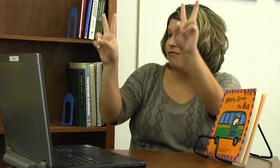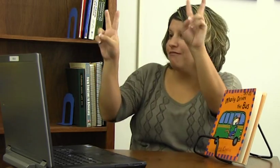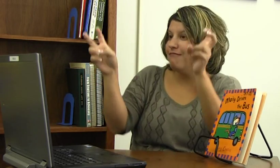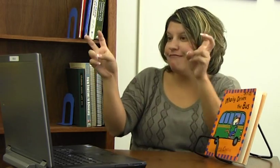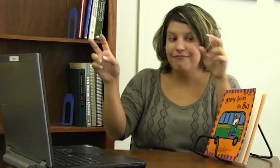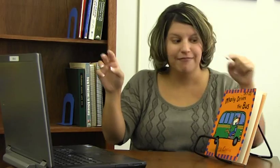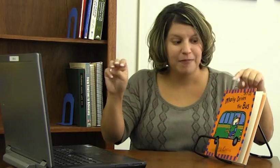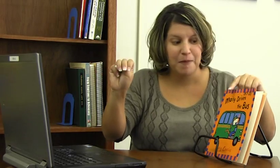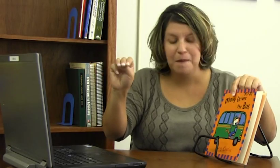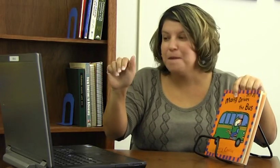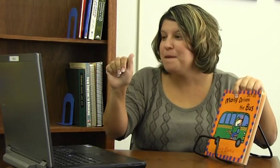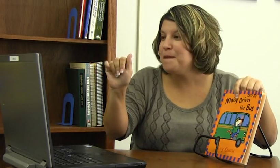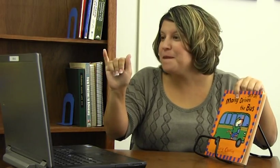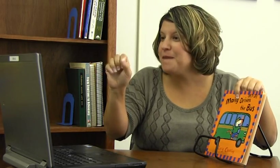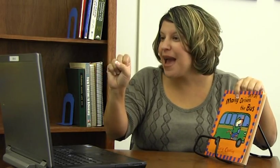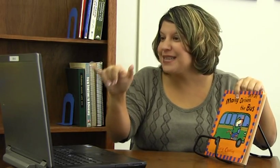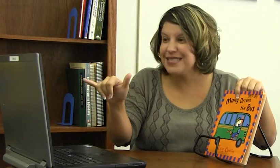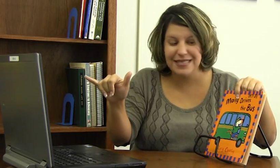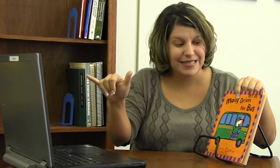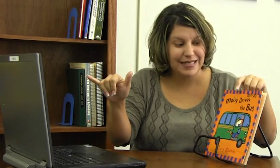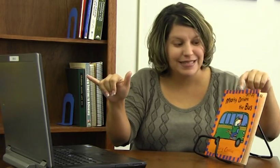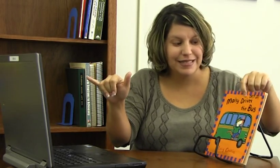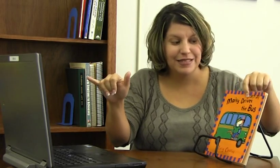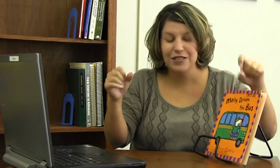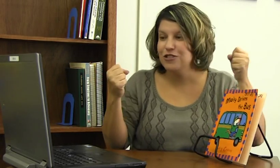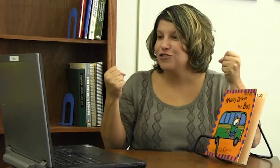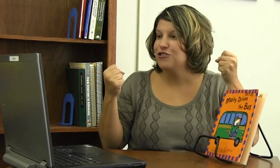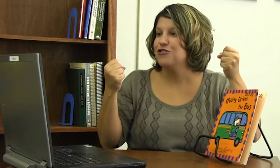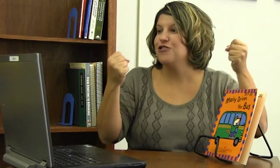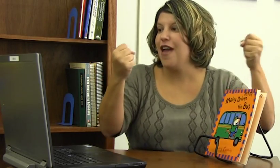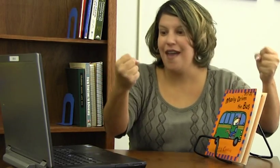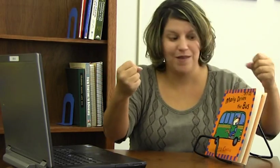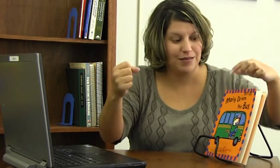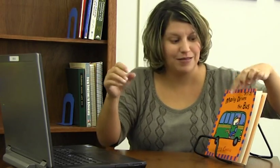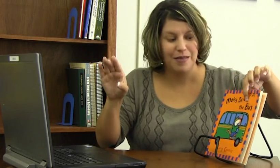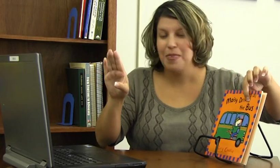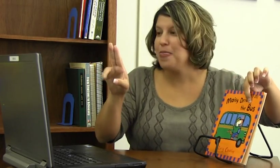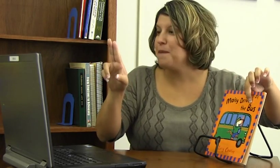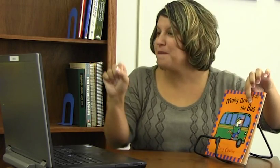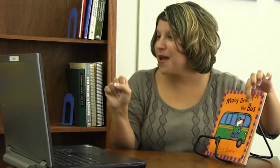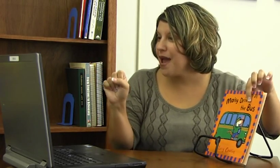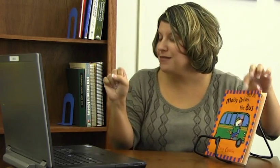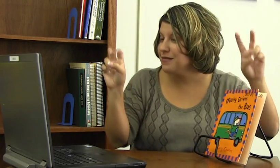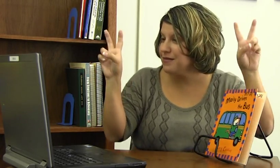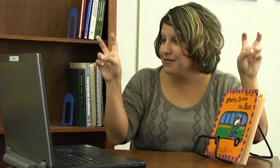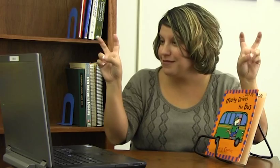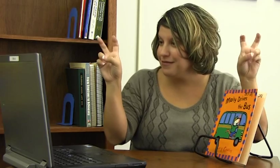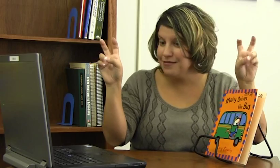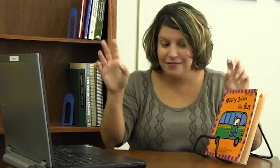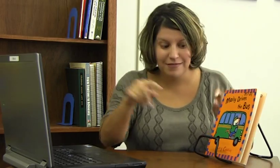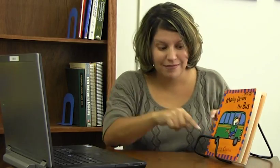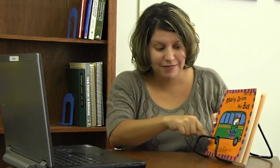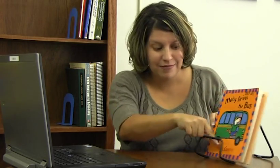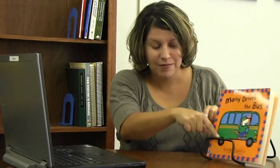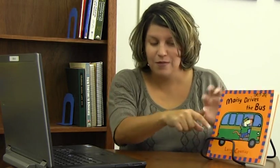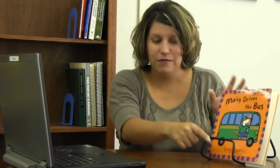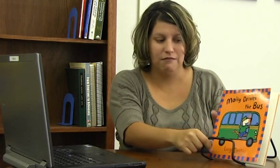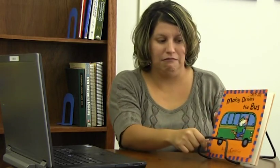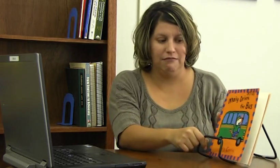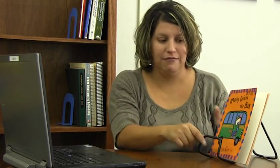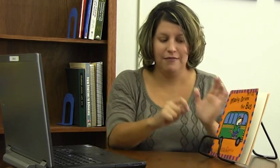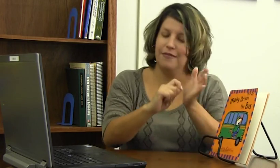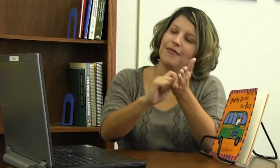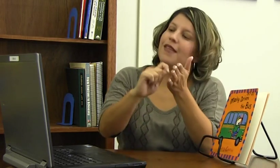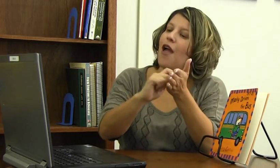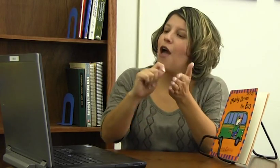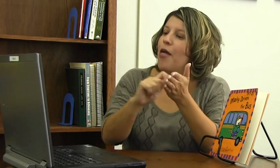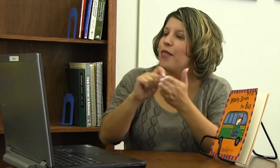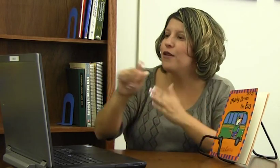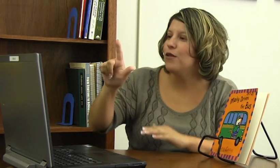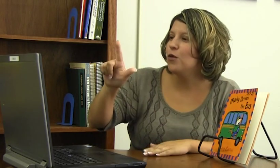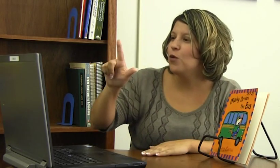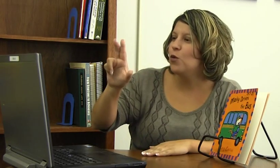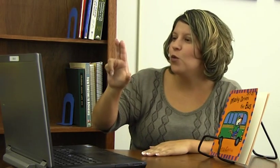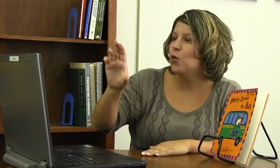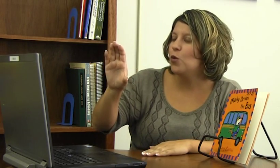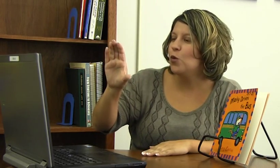The title of this book is 'Maisy Drives the Bus.'